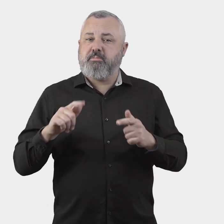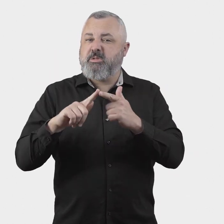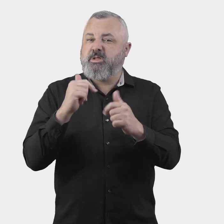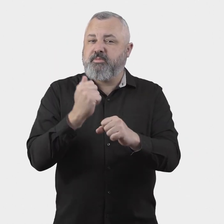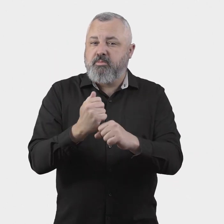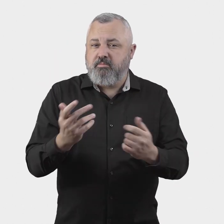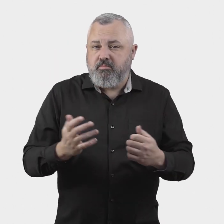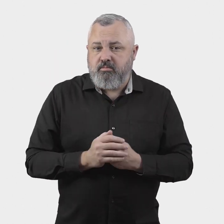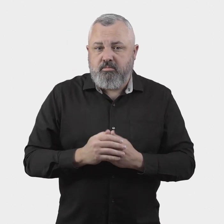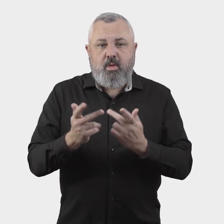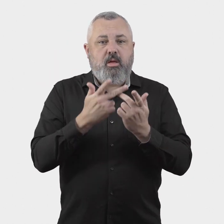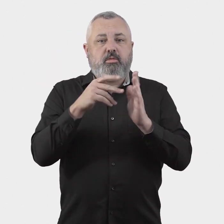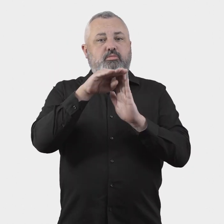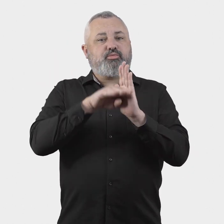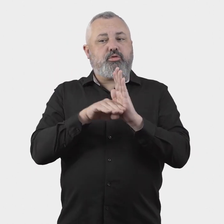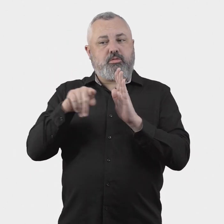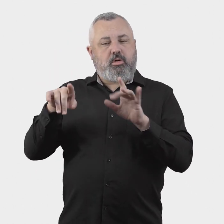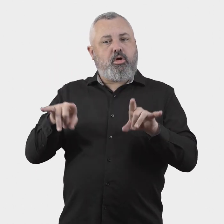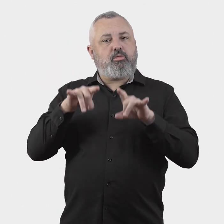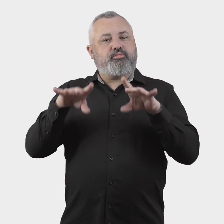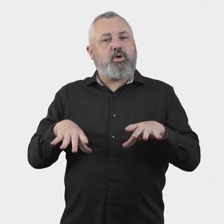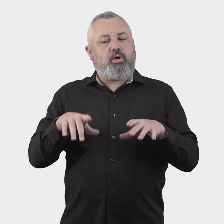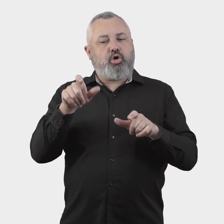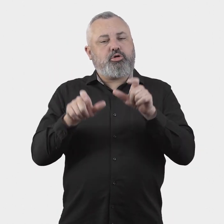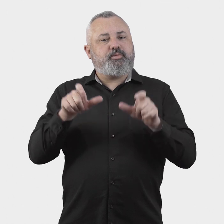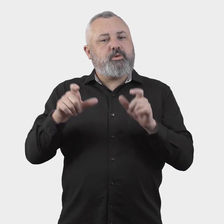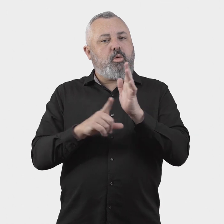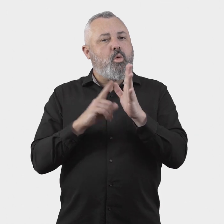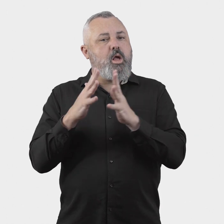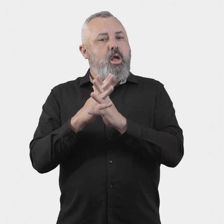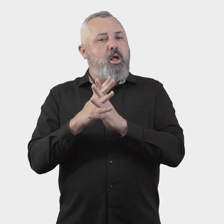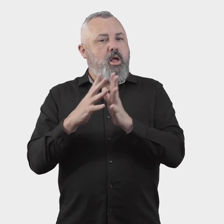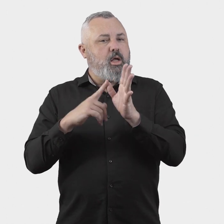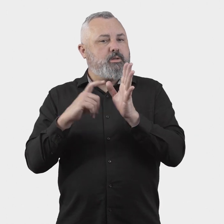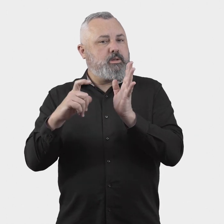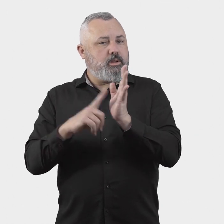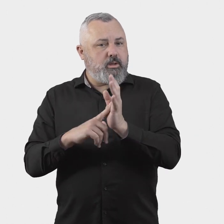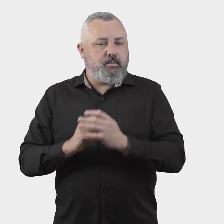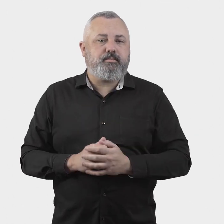is able to receive complaints in relation to: other matters addressed by the ACL